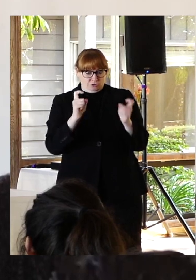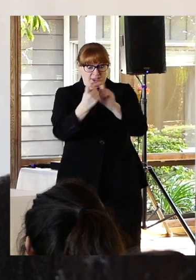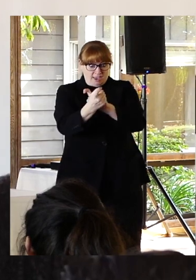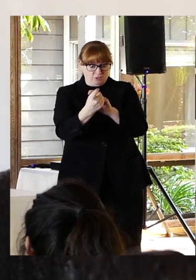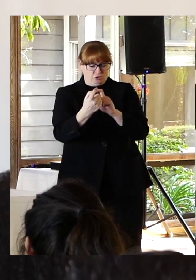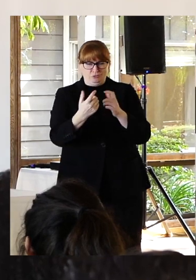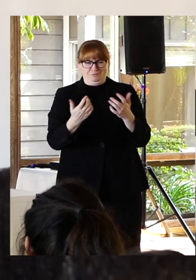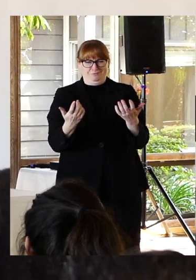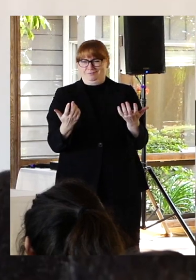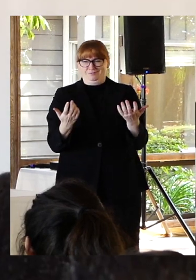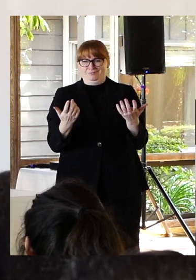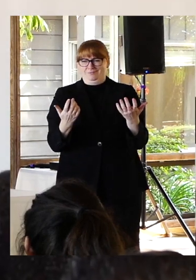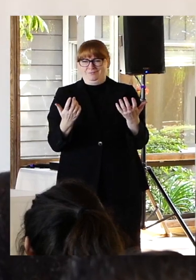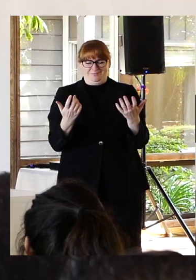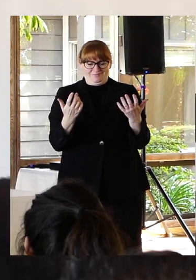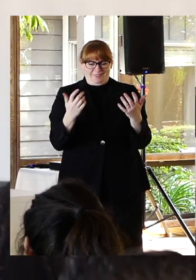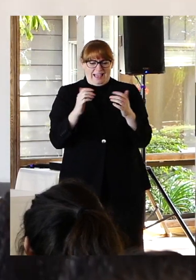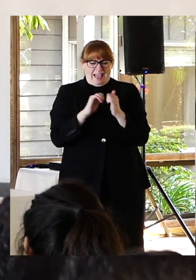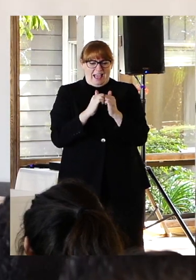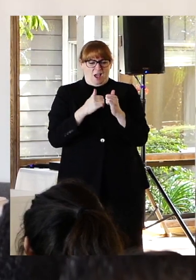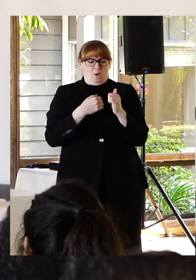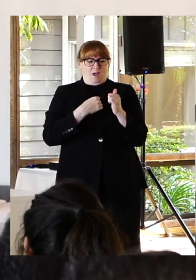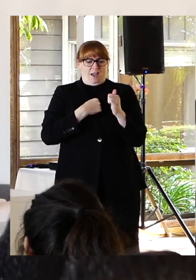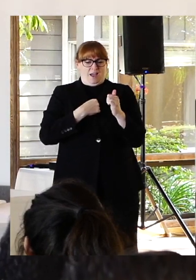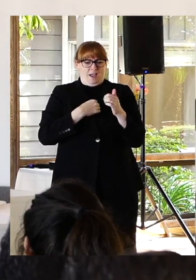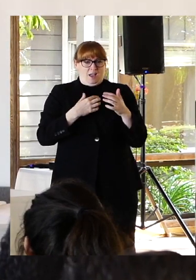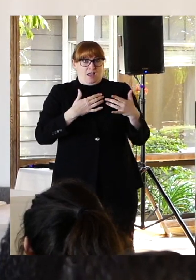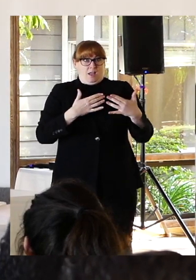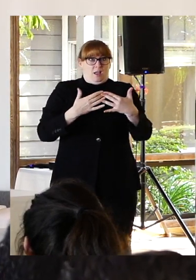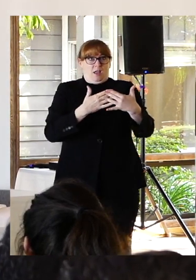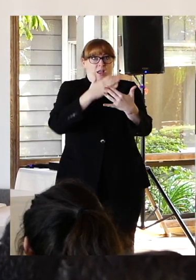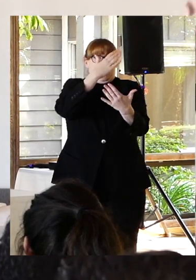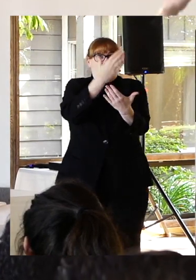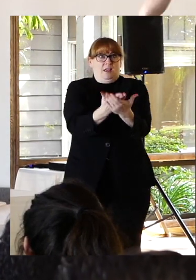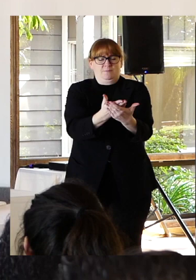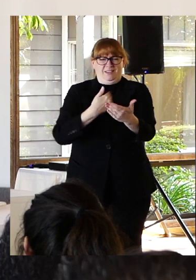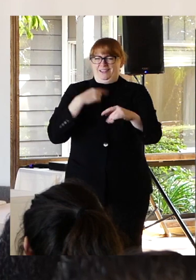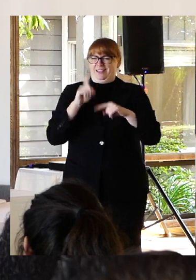have an impact on where I would end up. I had a decade of struggling and